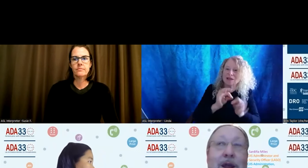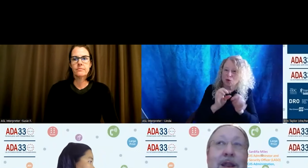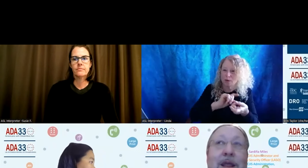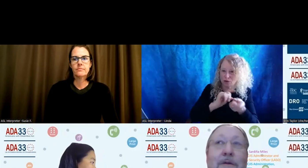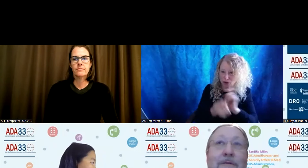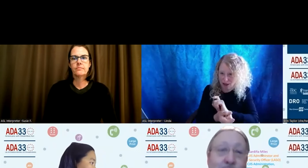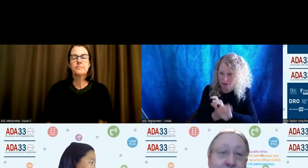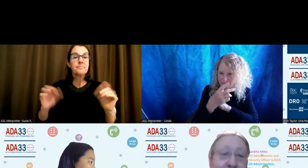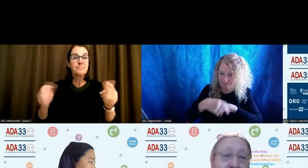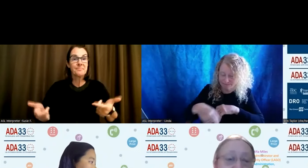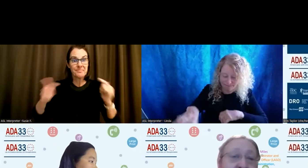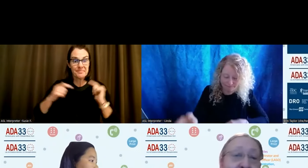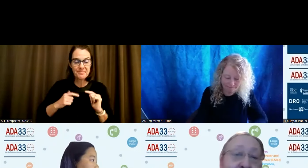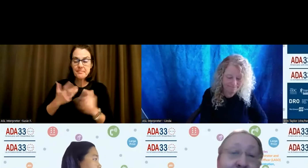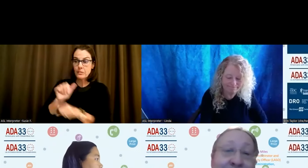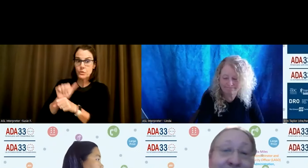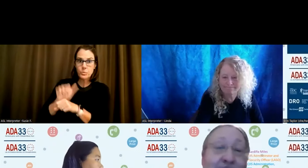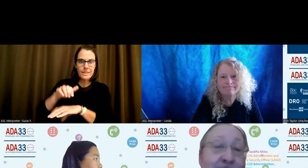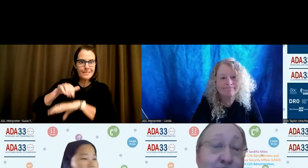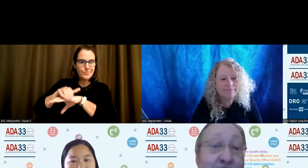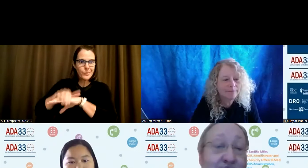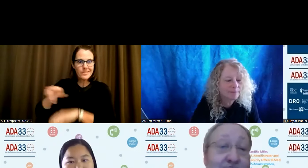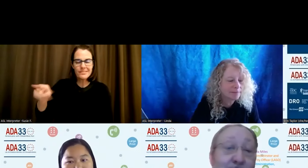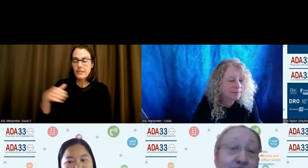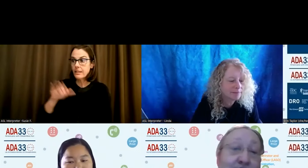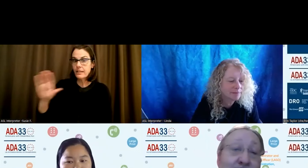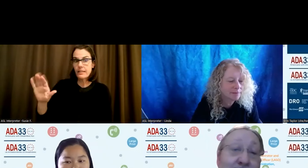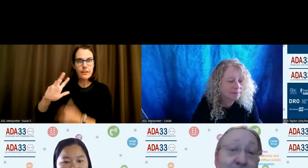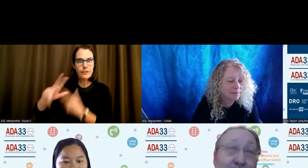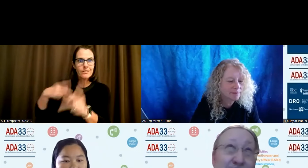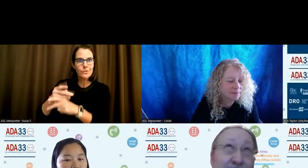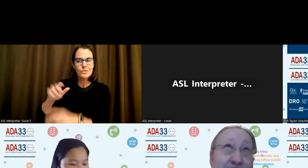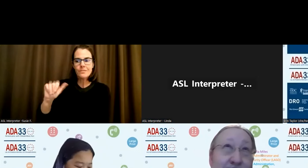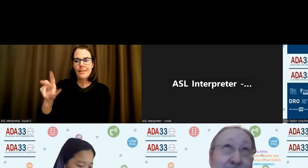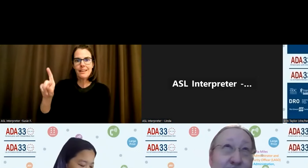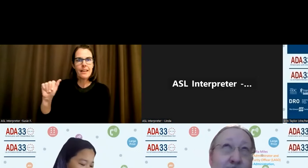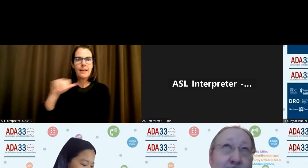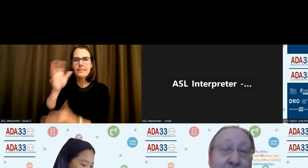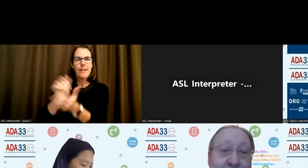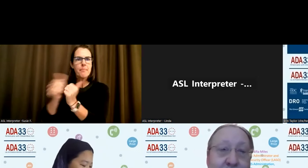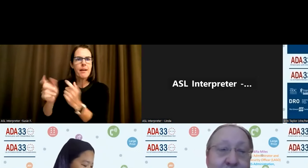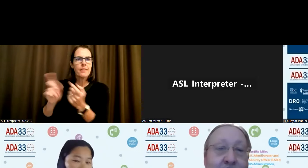and and their version of the ADA. They didn't pass until 2003 I think,